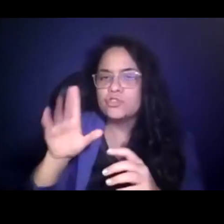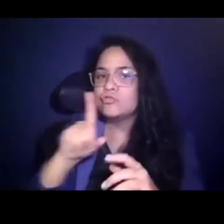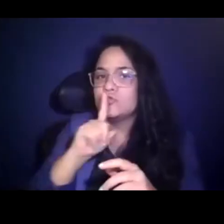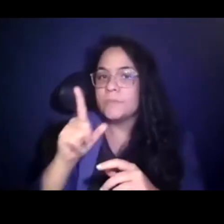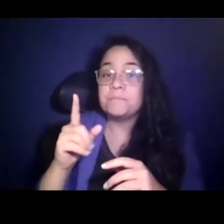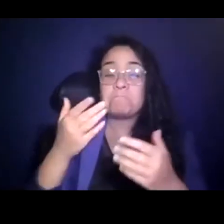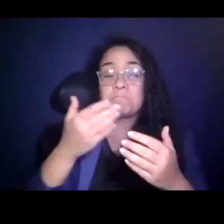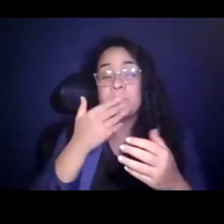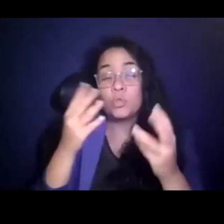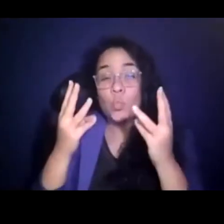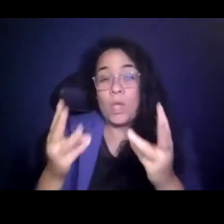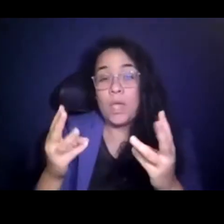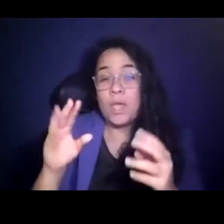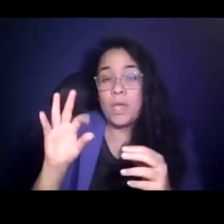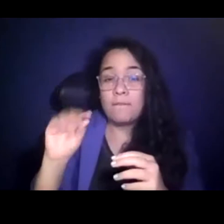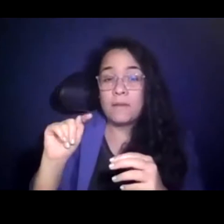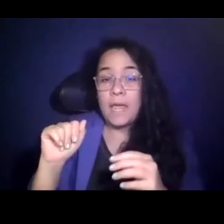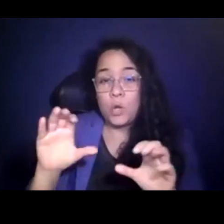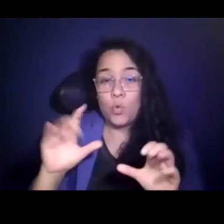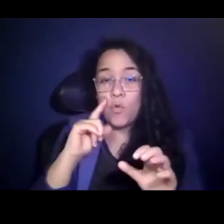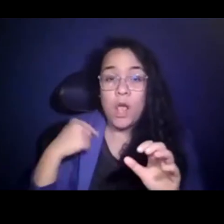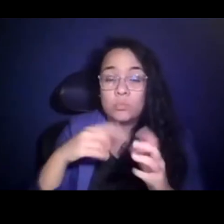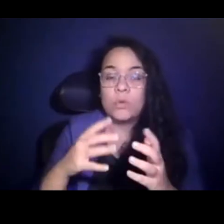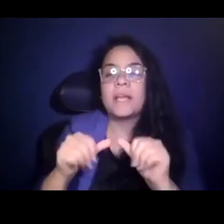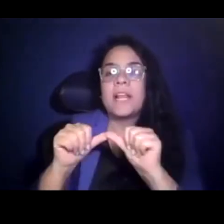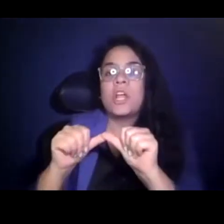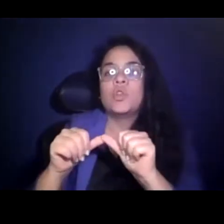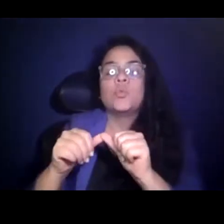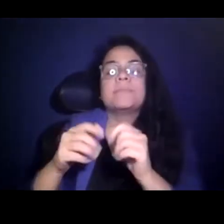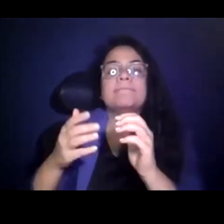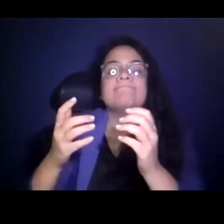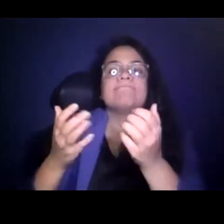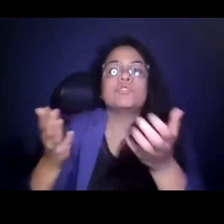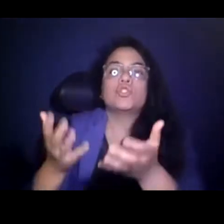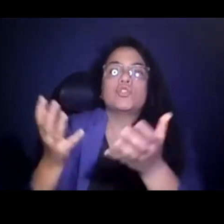15:19:39 I think the best thing that the FTA can do for us is continue being a cheerleader on the national stage.